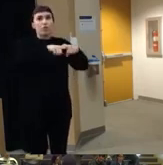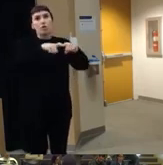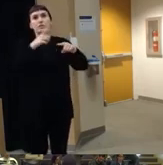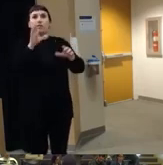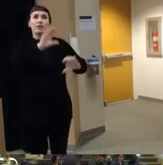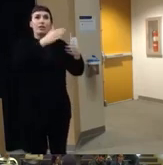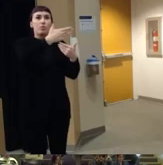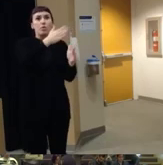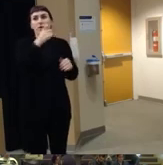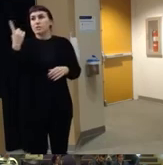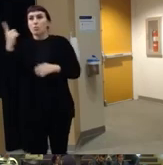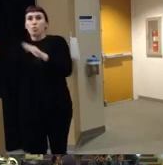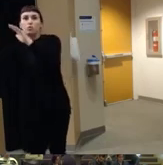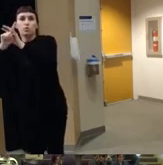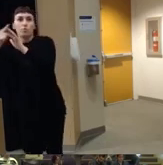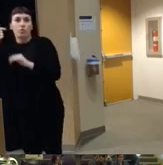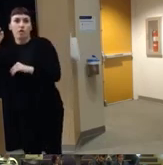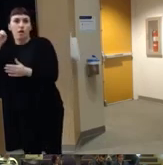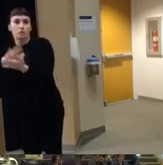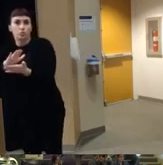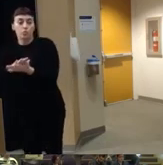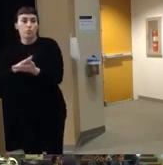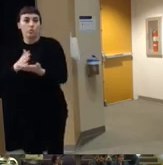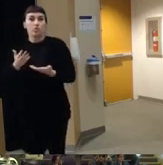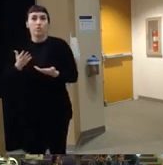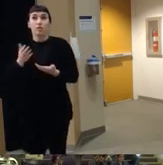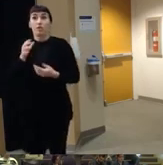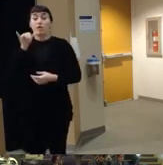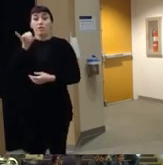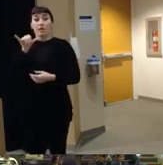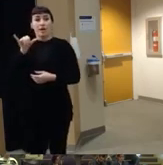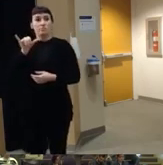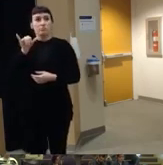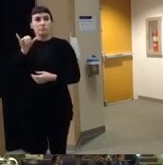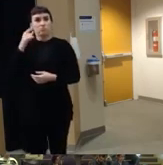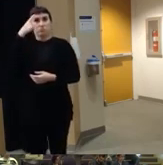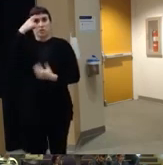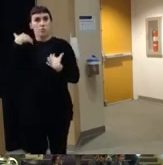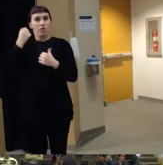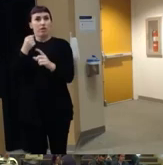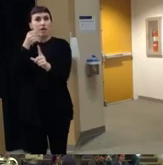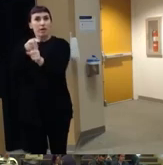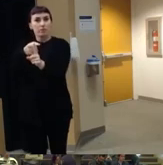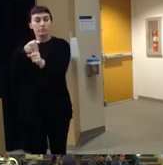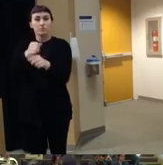a gun in the school um that has a mental health impact right and it it's not always direct you